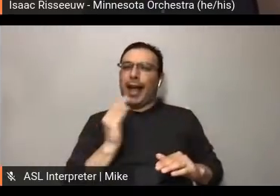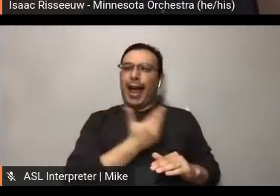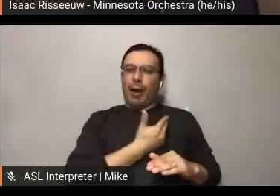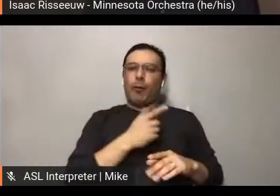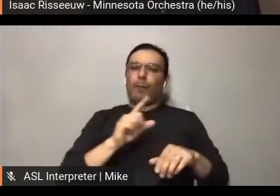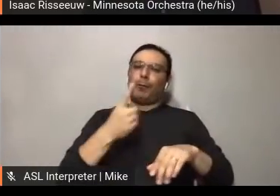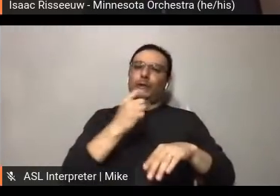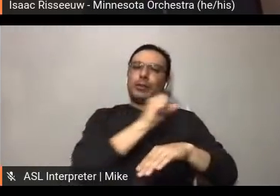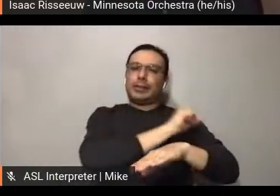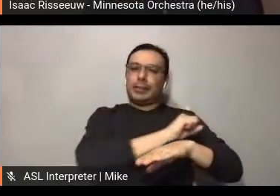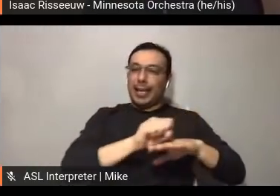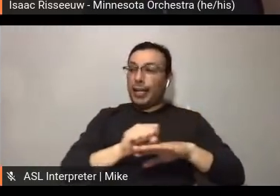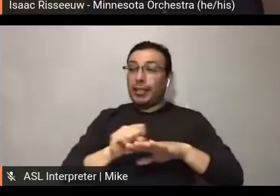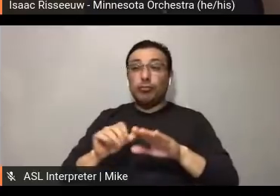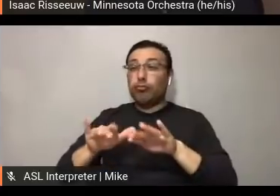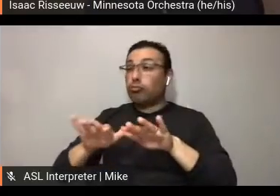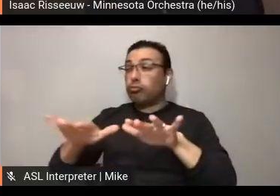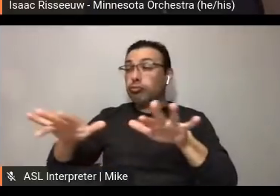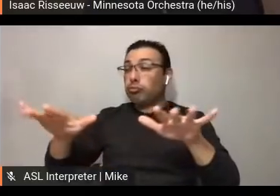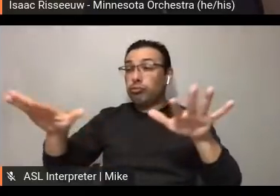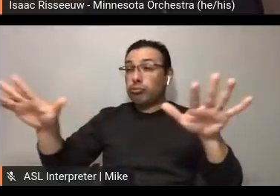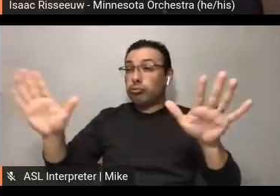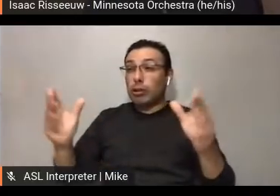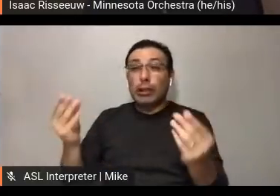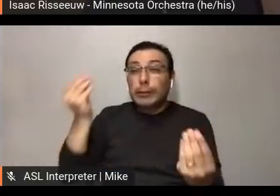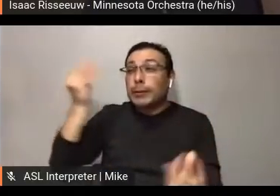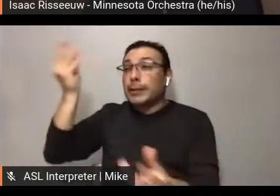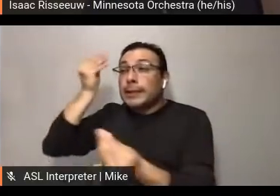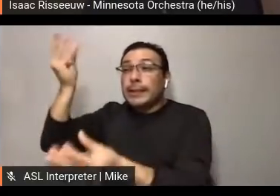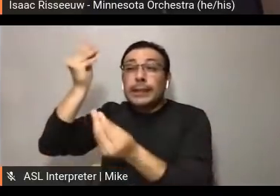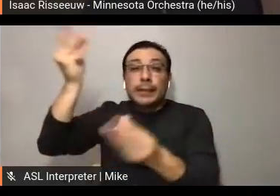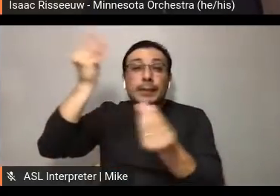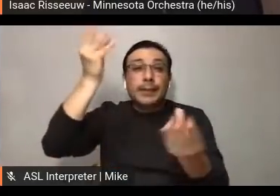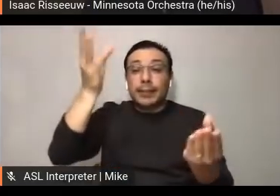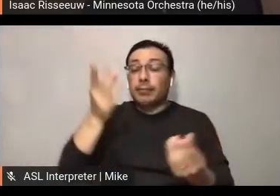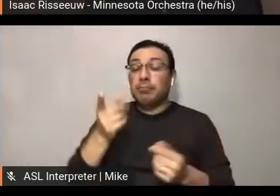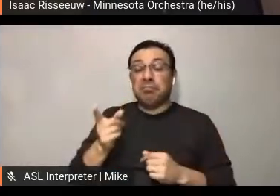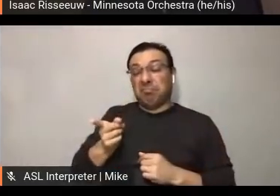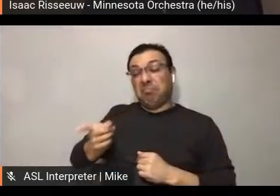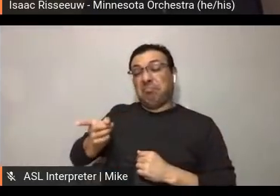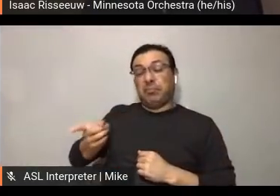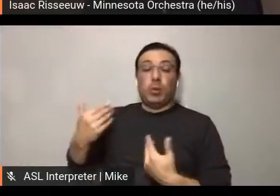else going on, they took this and put on their own... showcase,